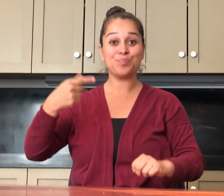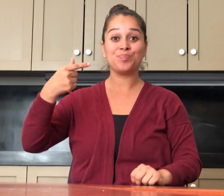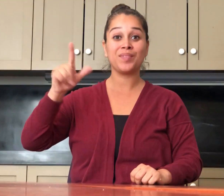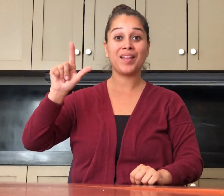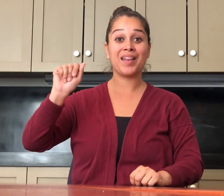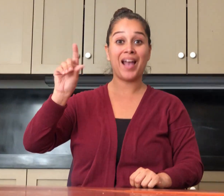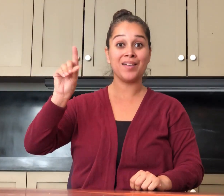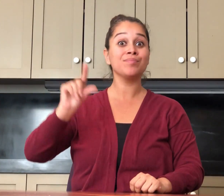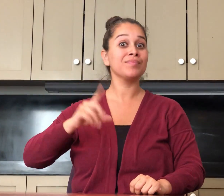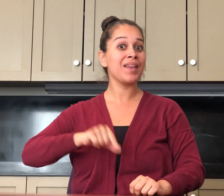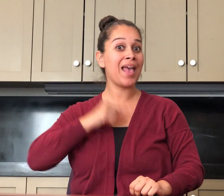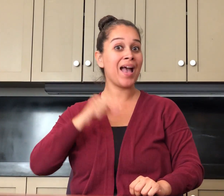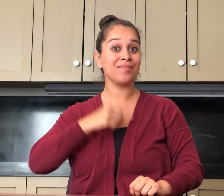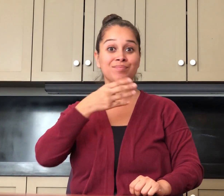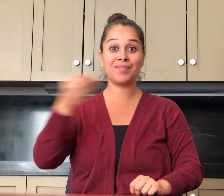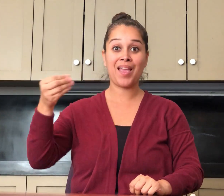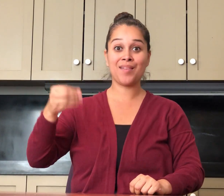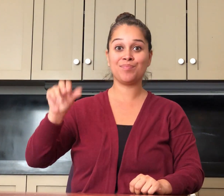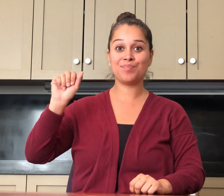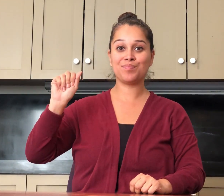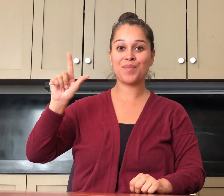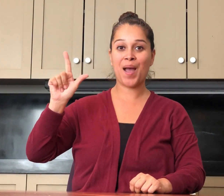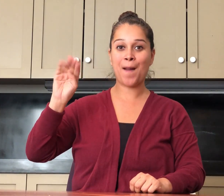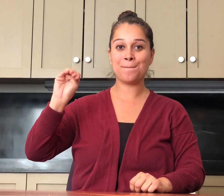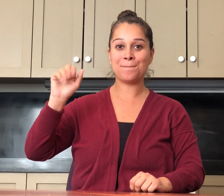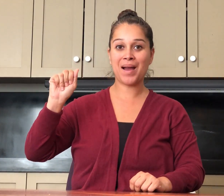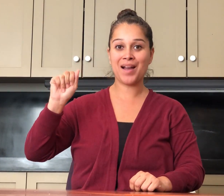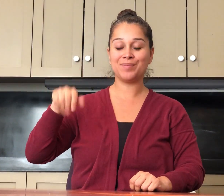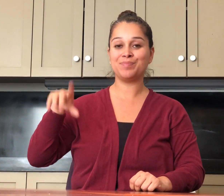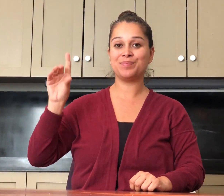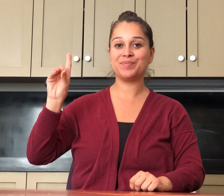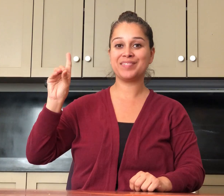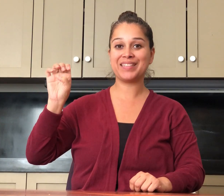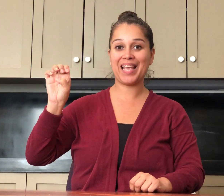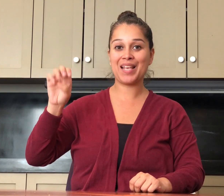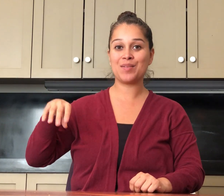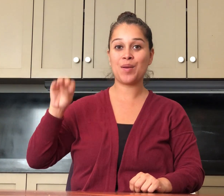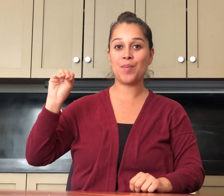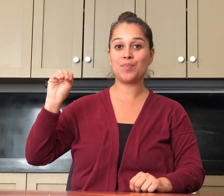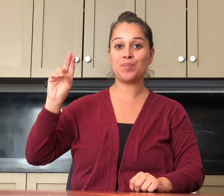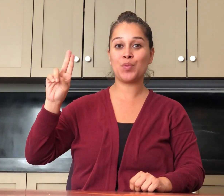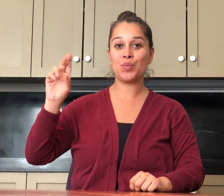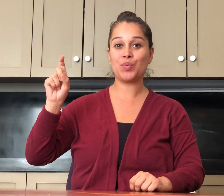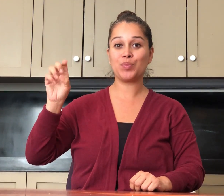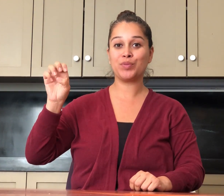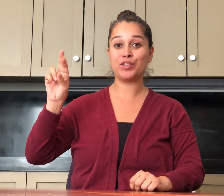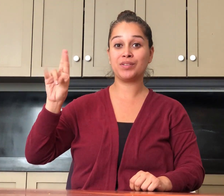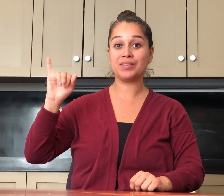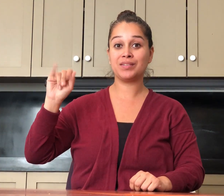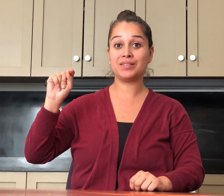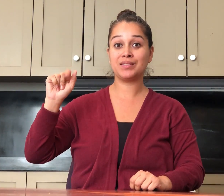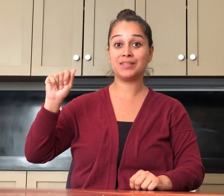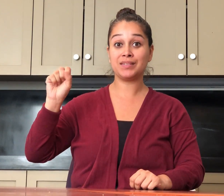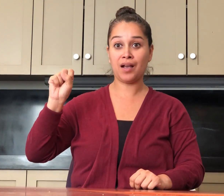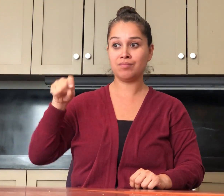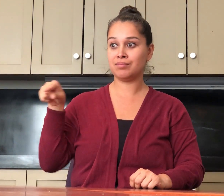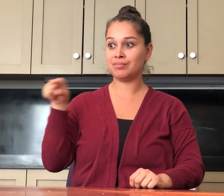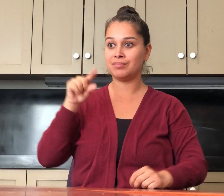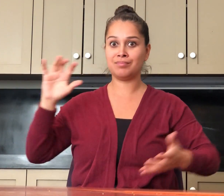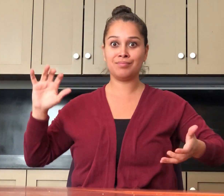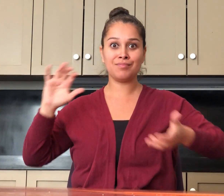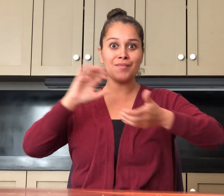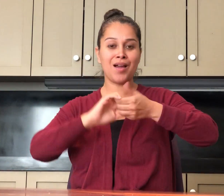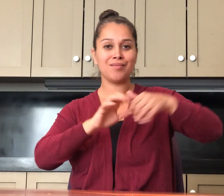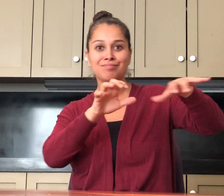GLAD and Alma de Muxeristas are hosting a workshop